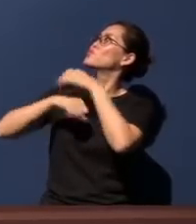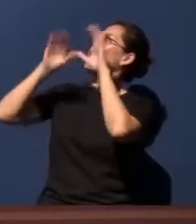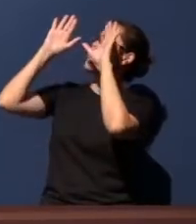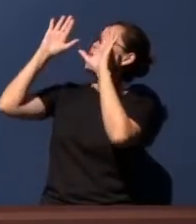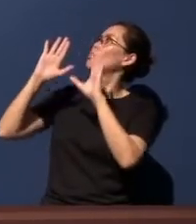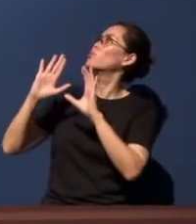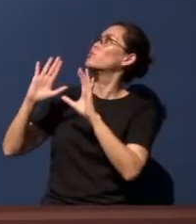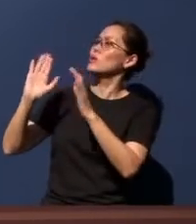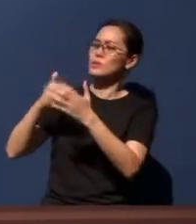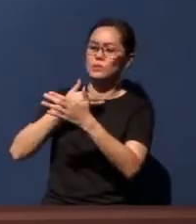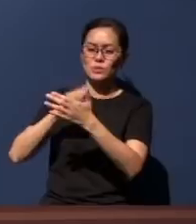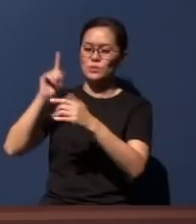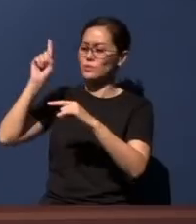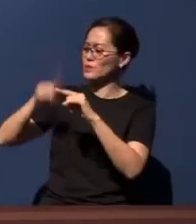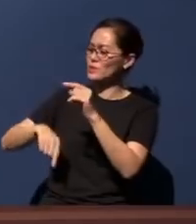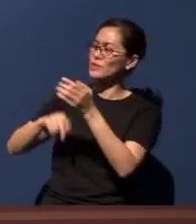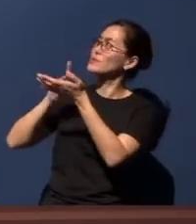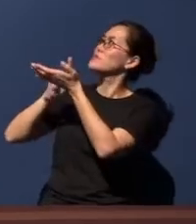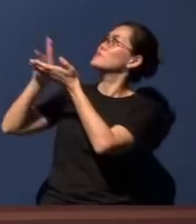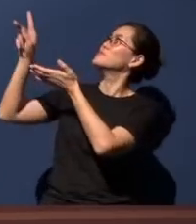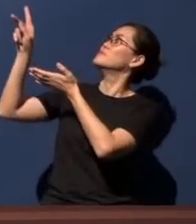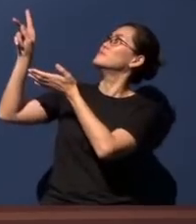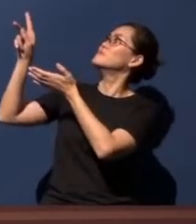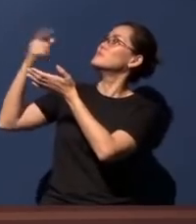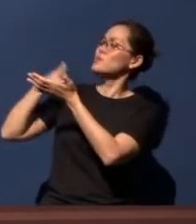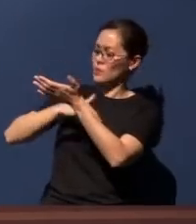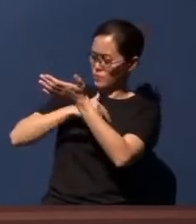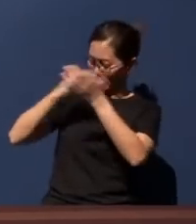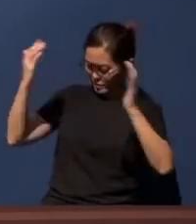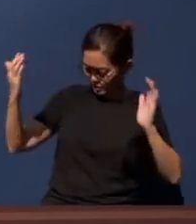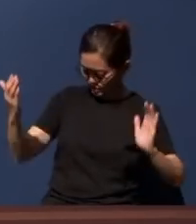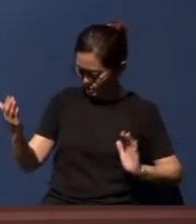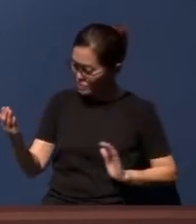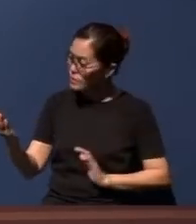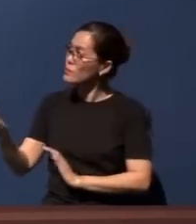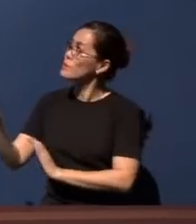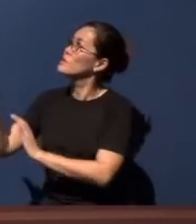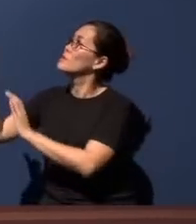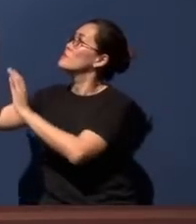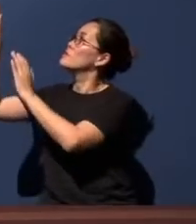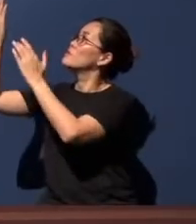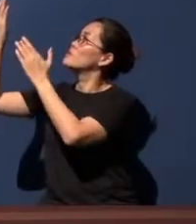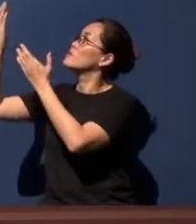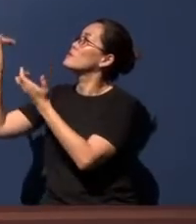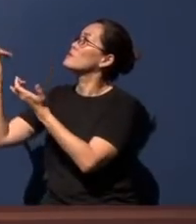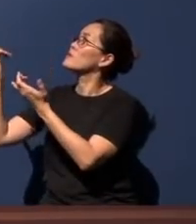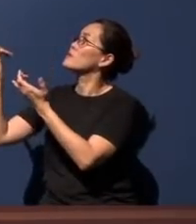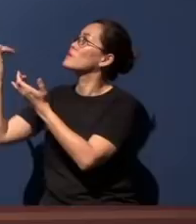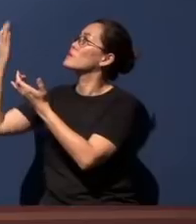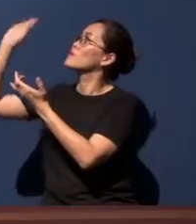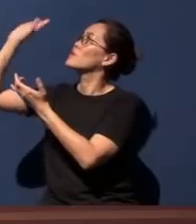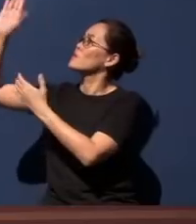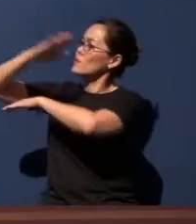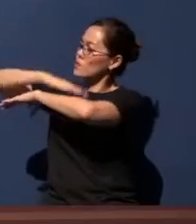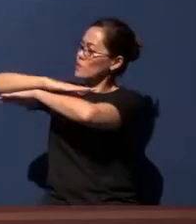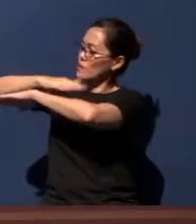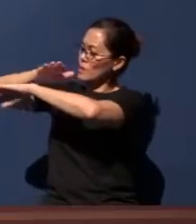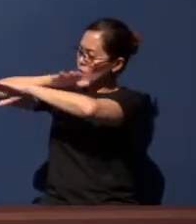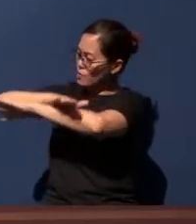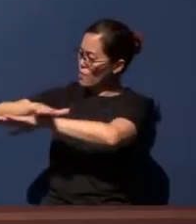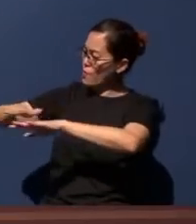cannot repay. And as we come before Your presence with Your table before us, we are mindful